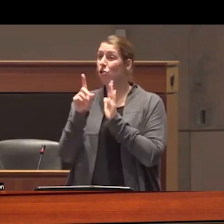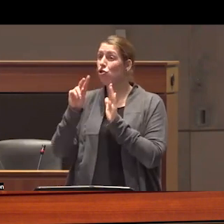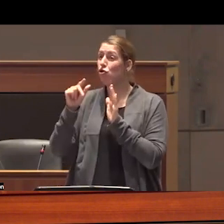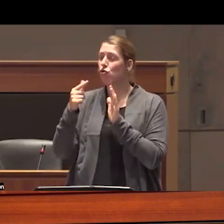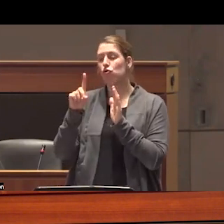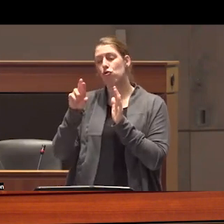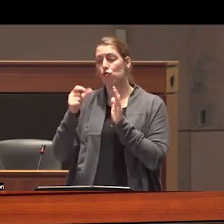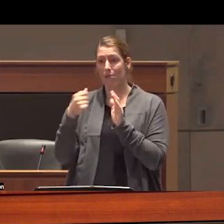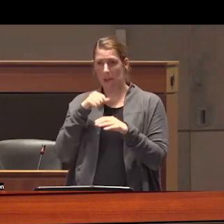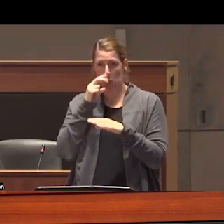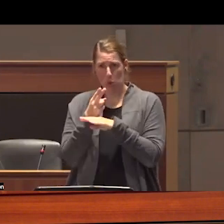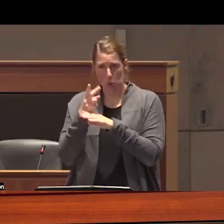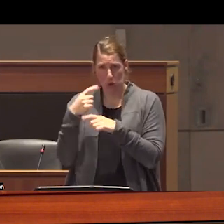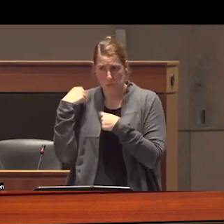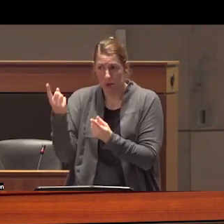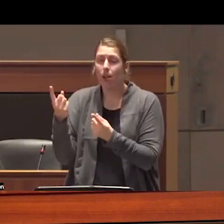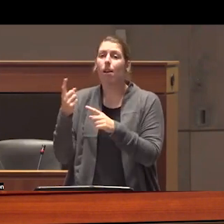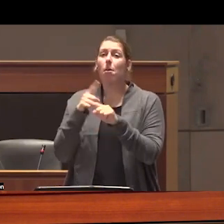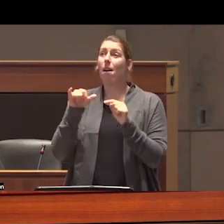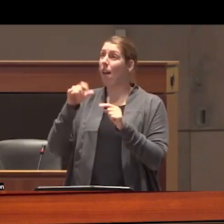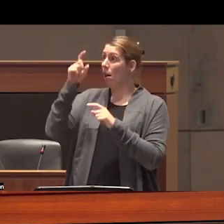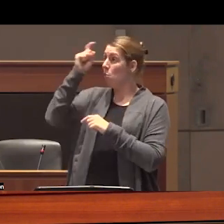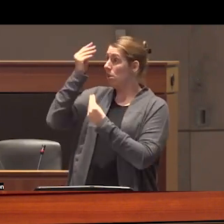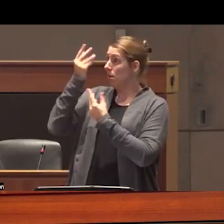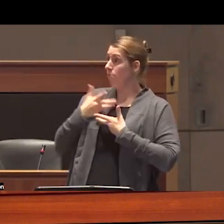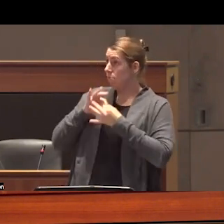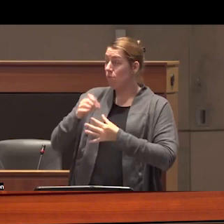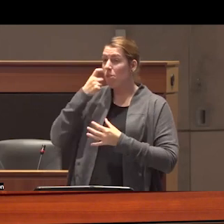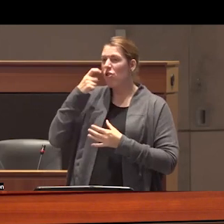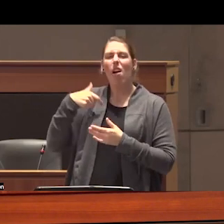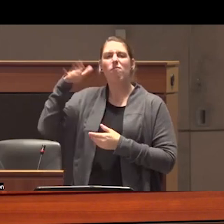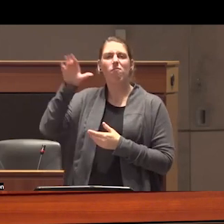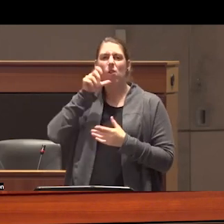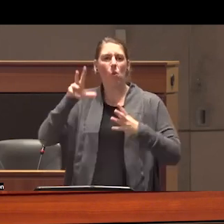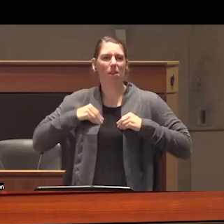now I no longer accept this conventional wisdom about addiction I no longer see addiction as